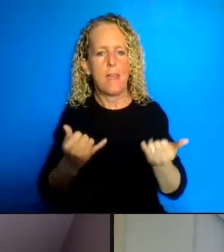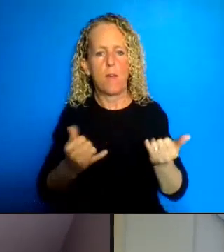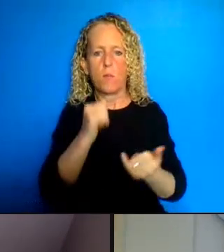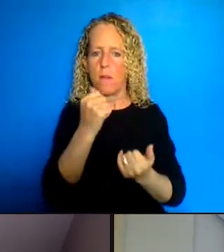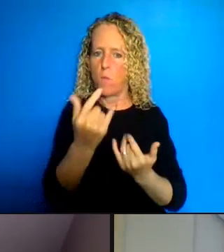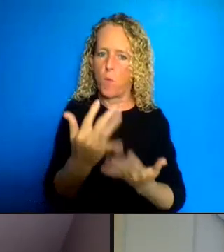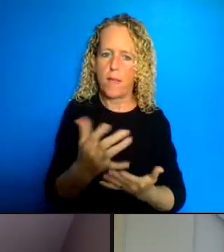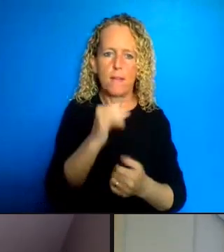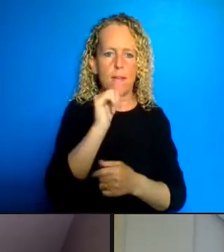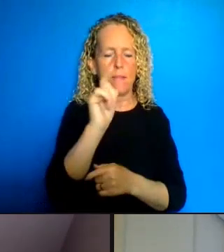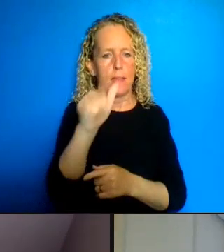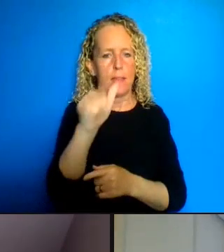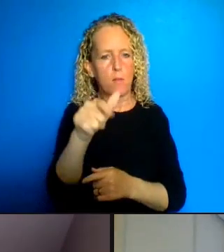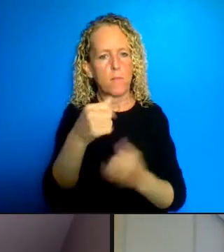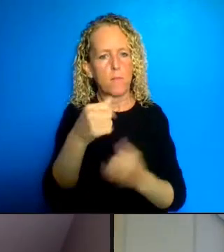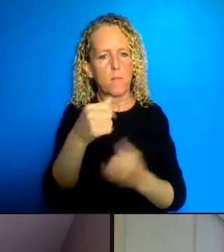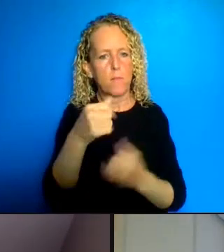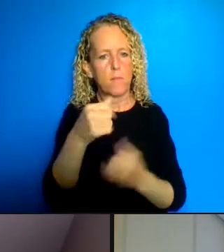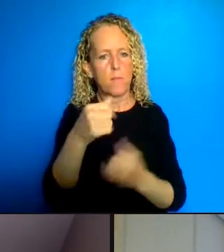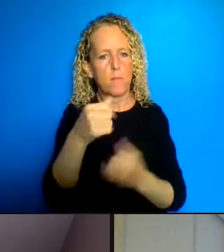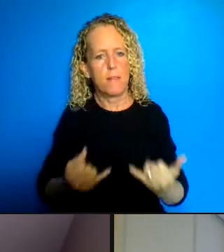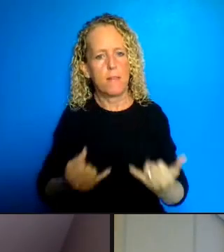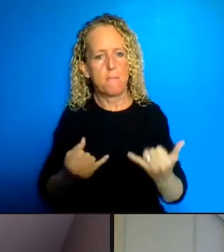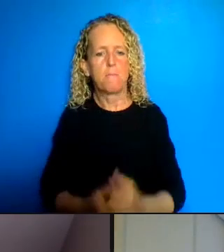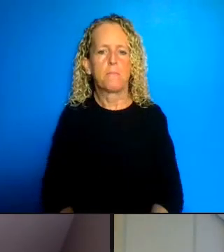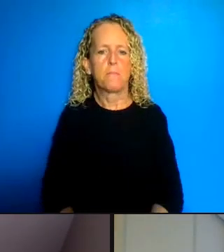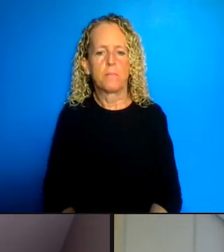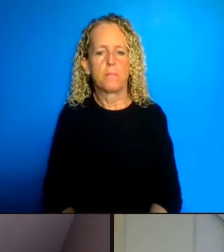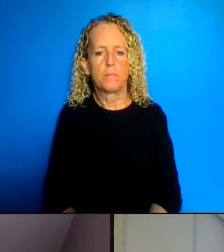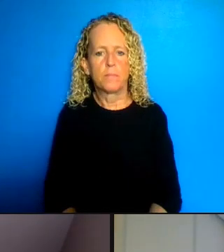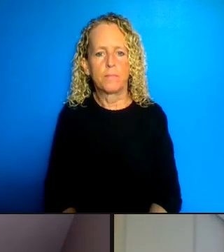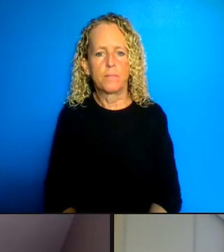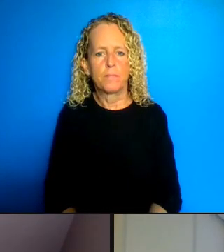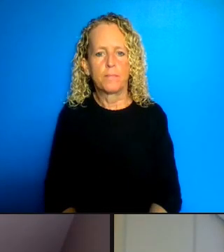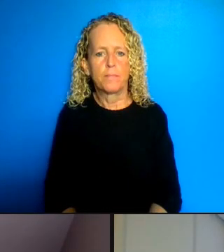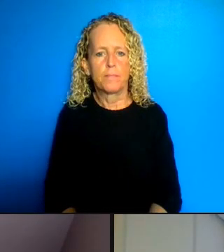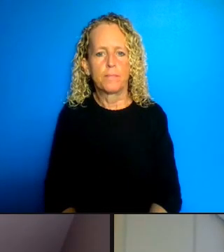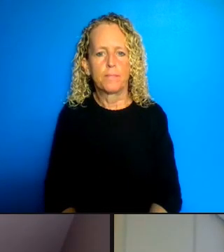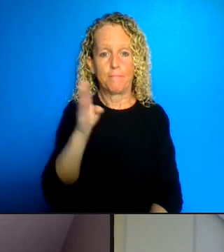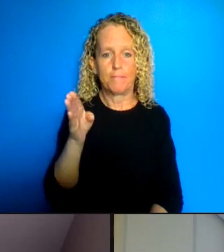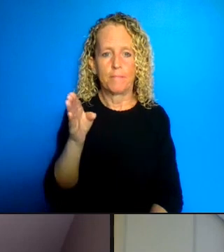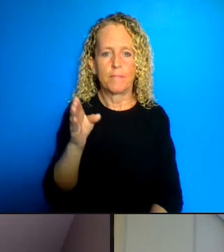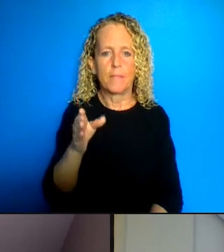I think governments usually tend to suffer a little bit from amnesia so so